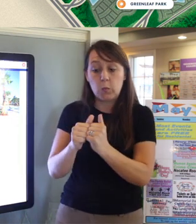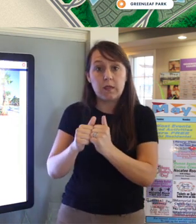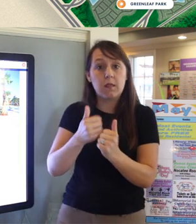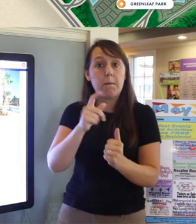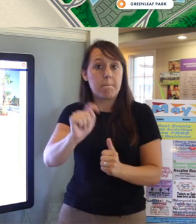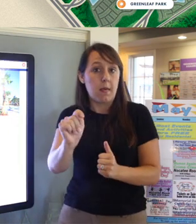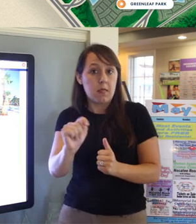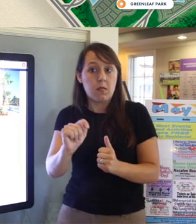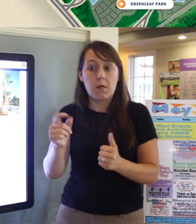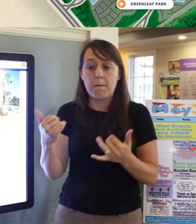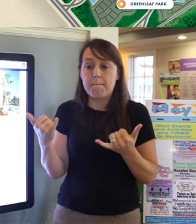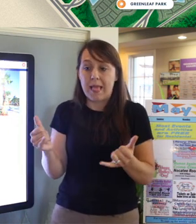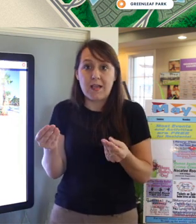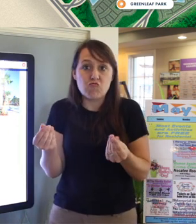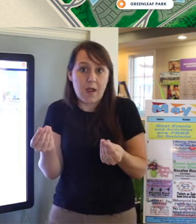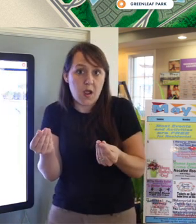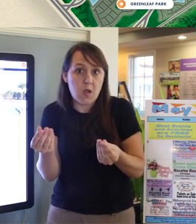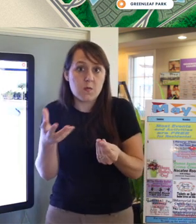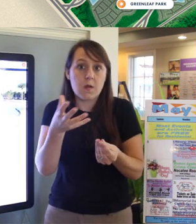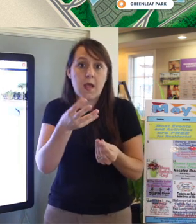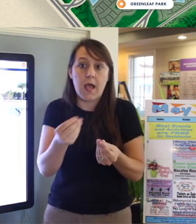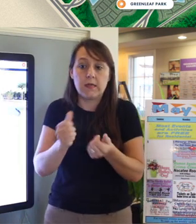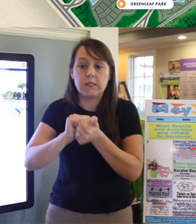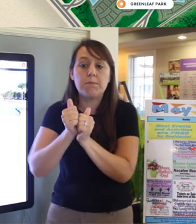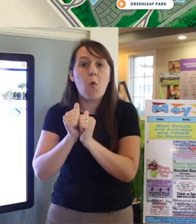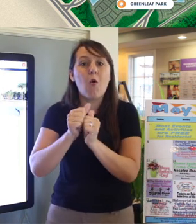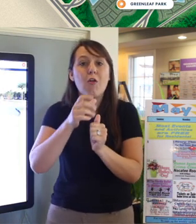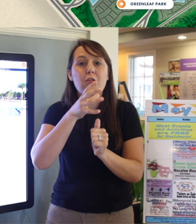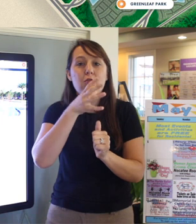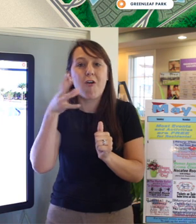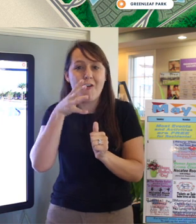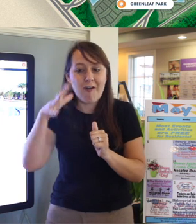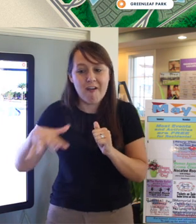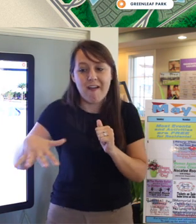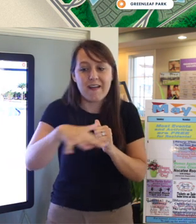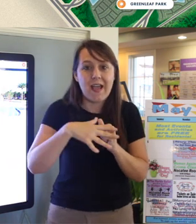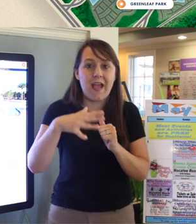sport lawns, and dog parks, and then some will add a pool